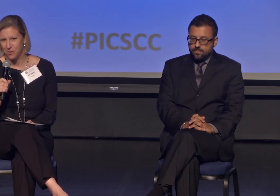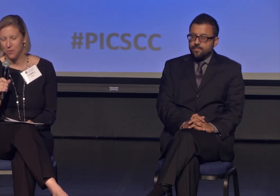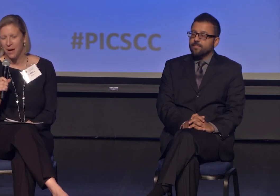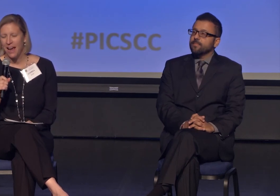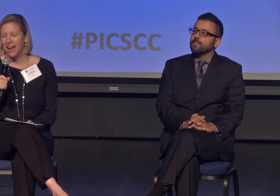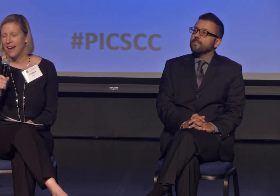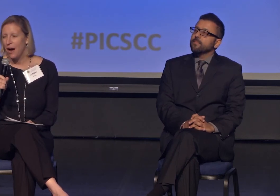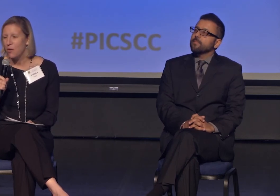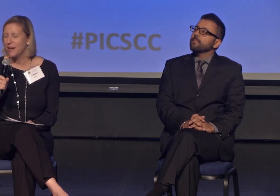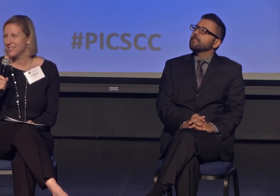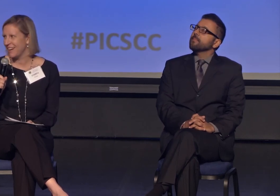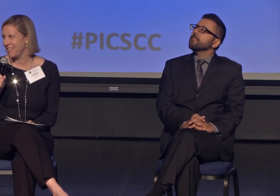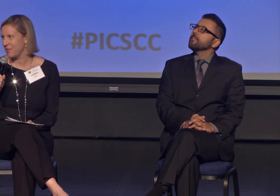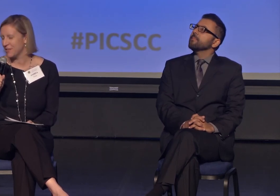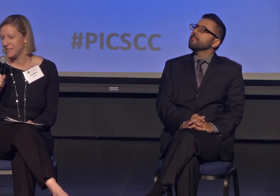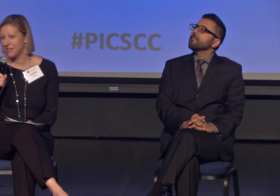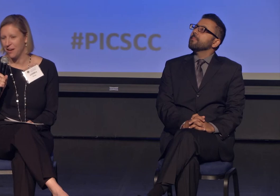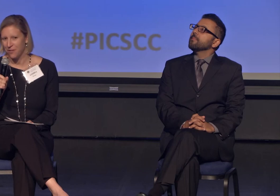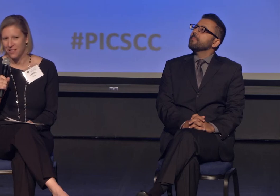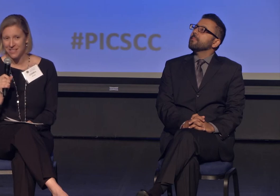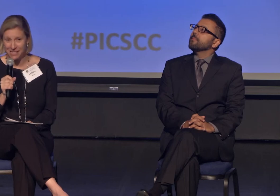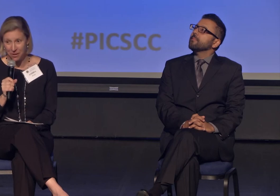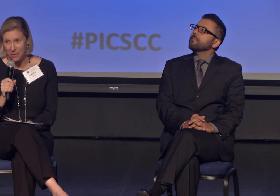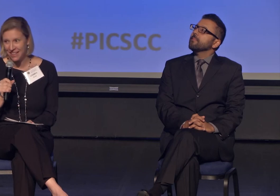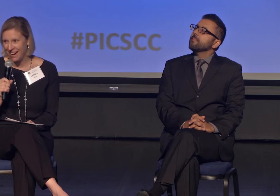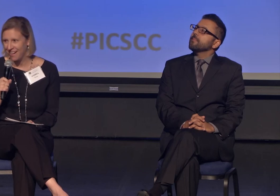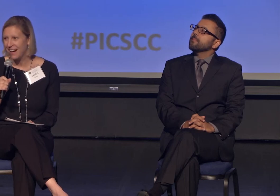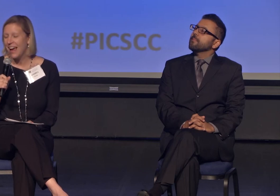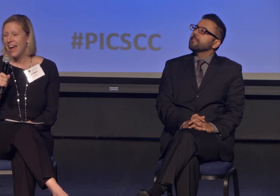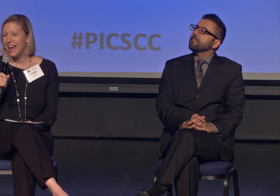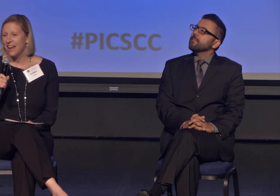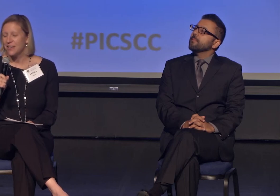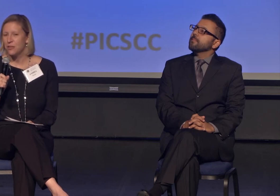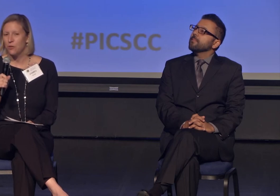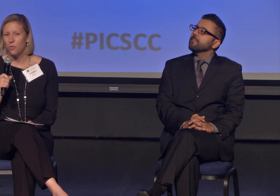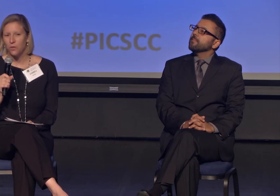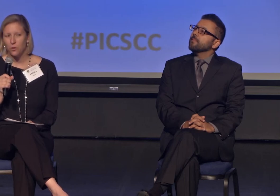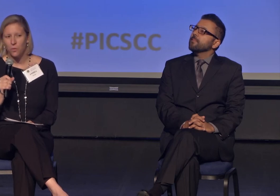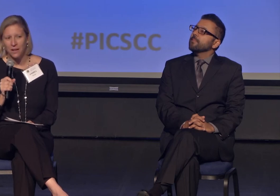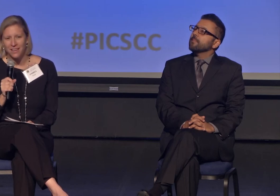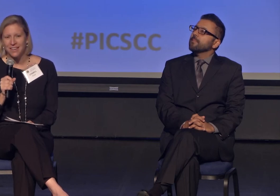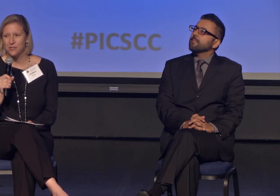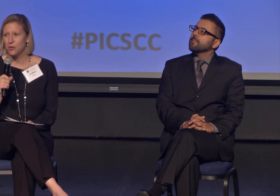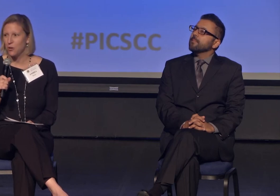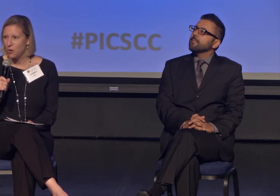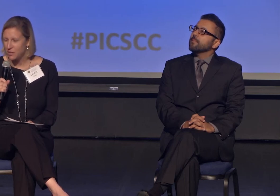and how excited they were, they were to see me there and their willingness to go deep